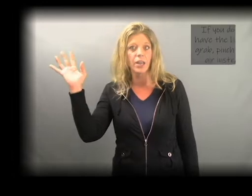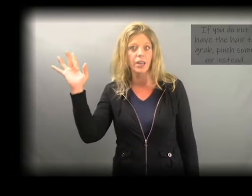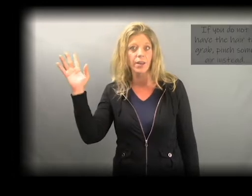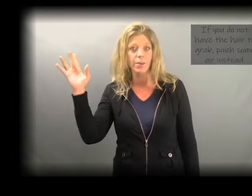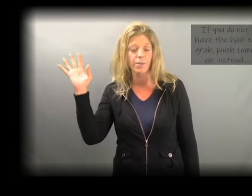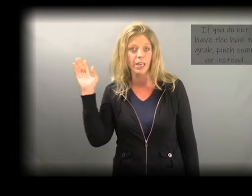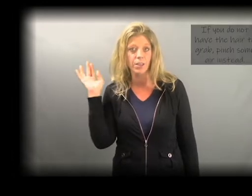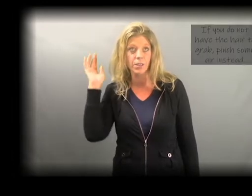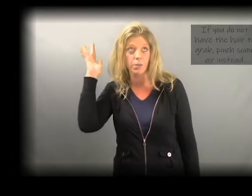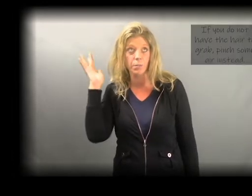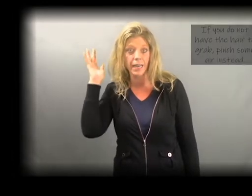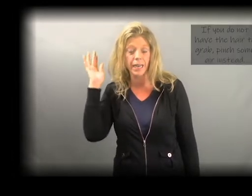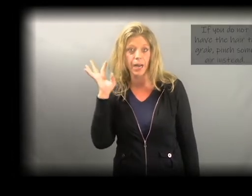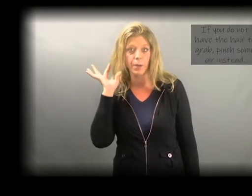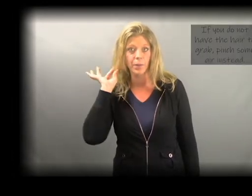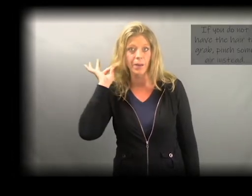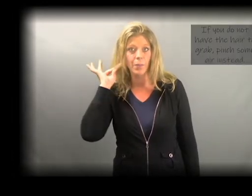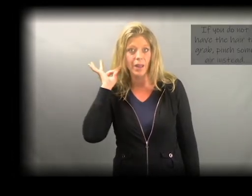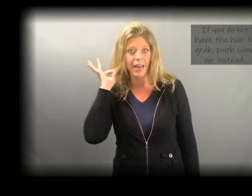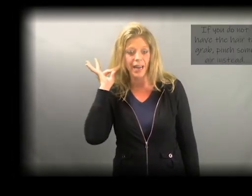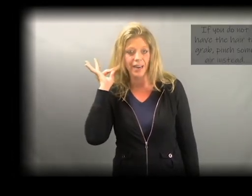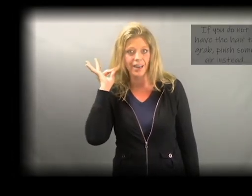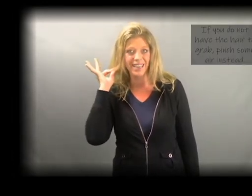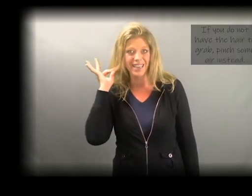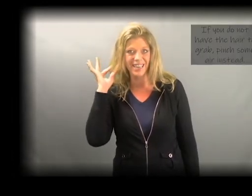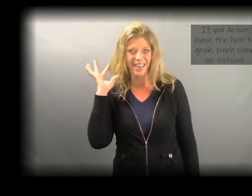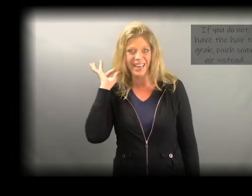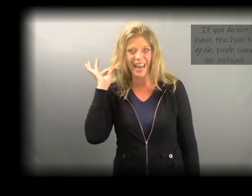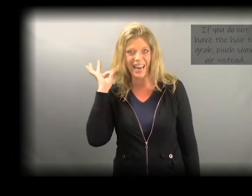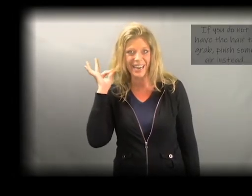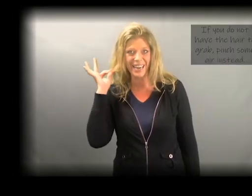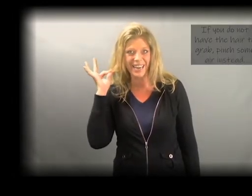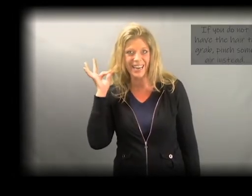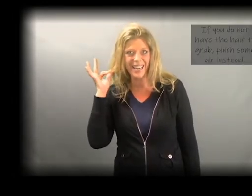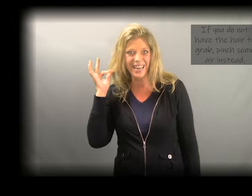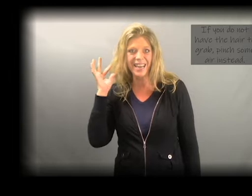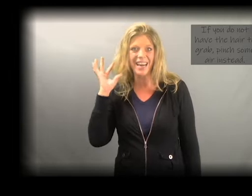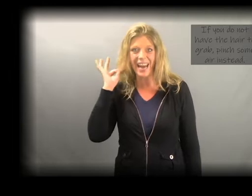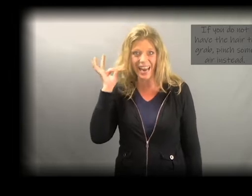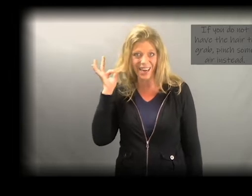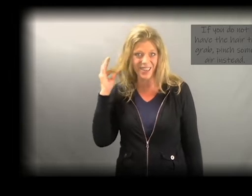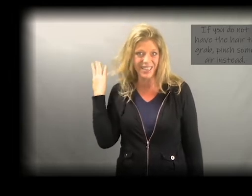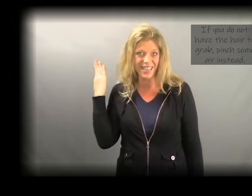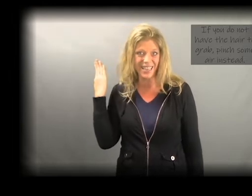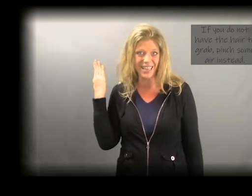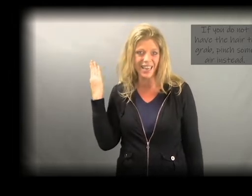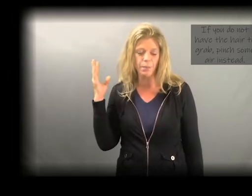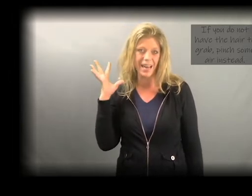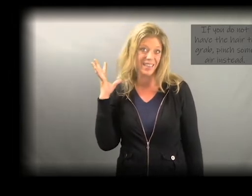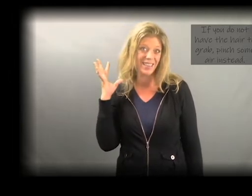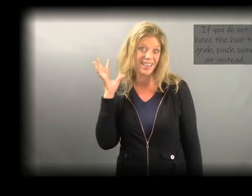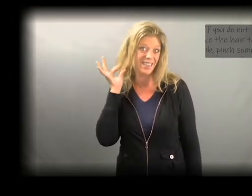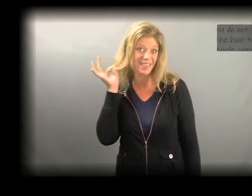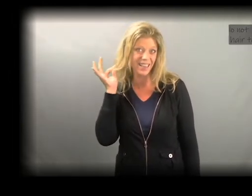Your other fingers remain up. HAIR HAIRED Past tense.